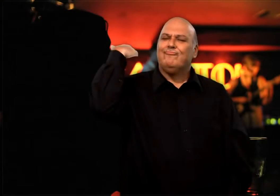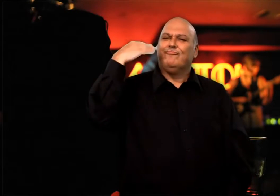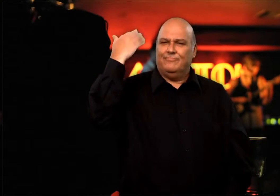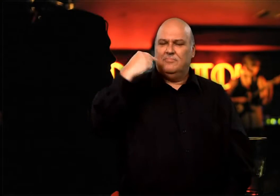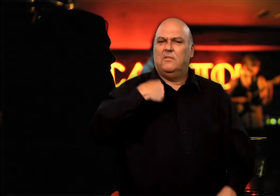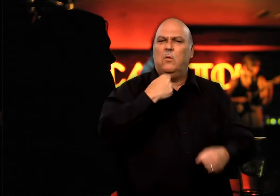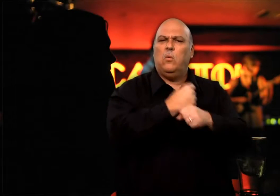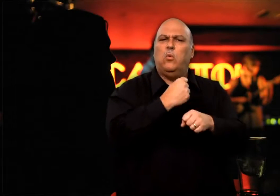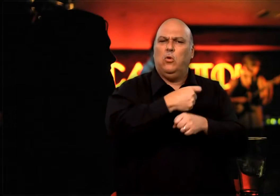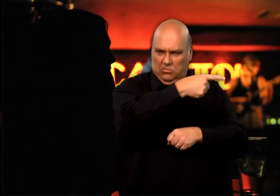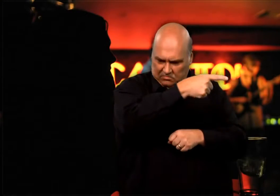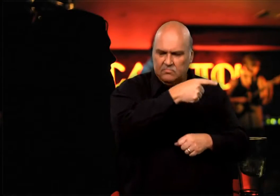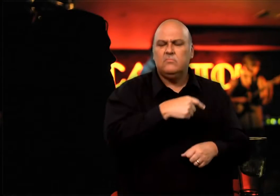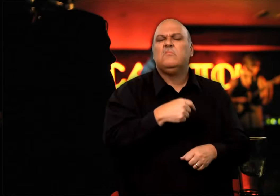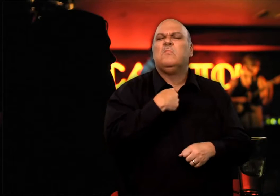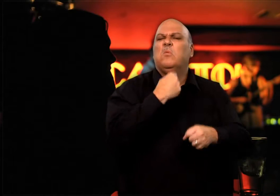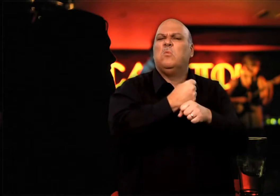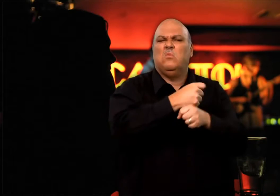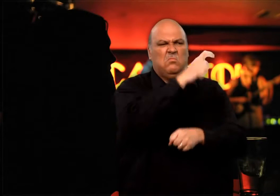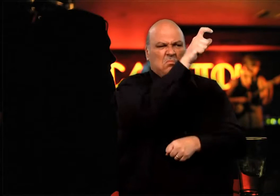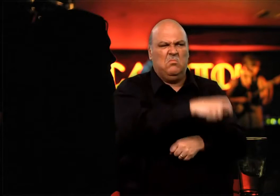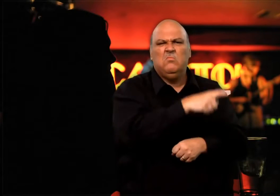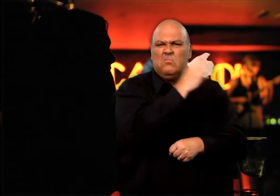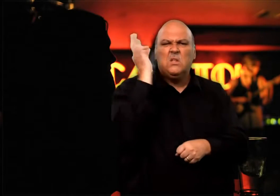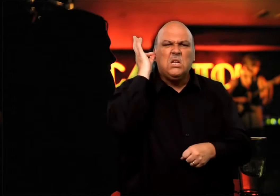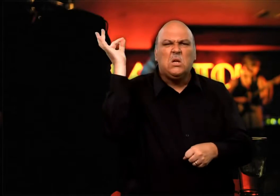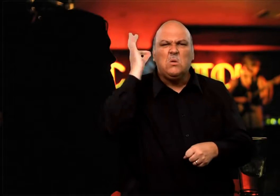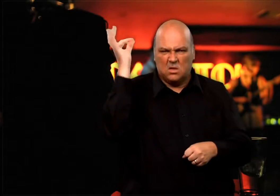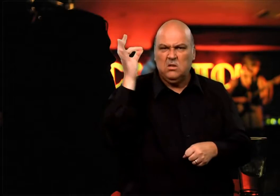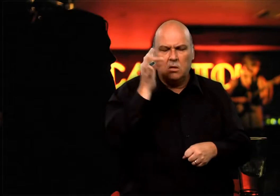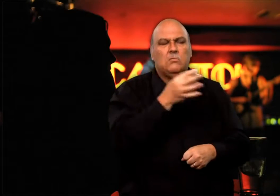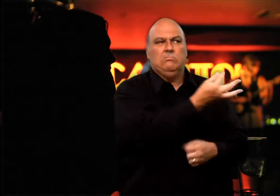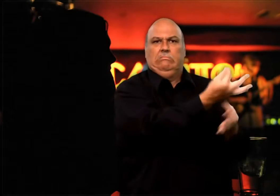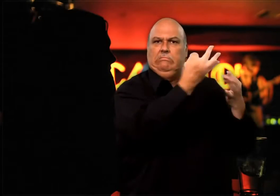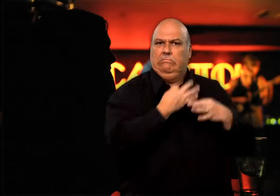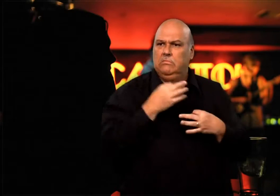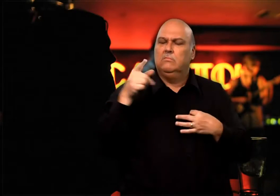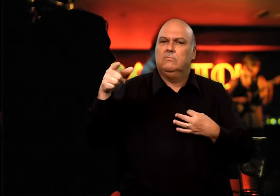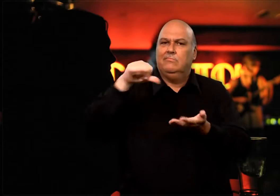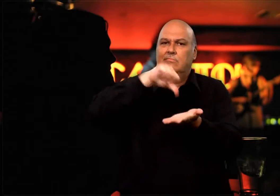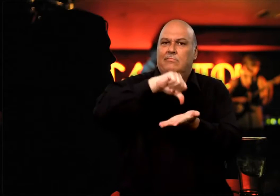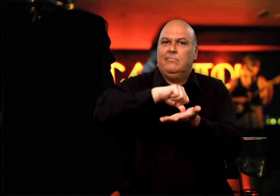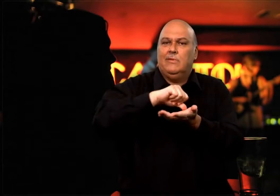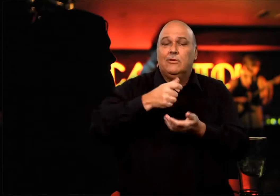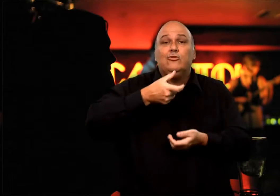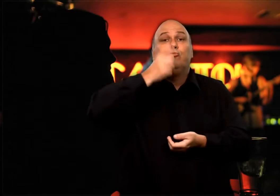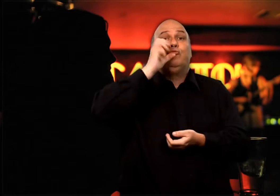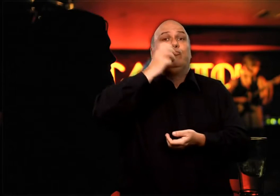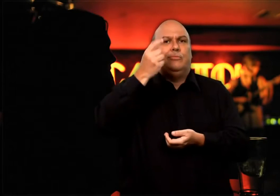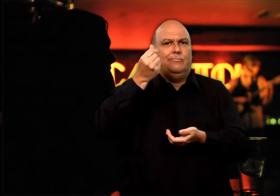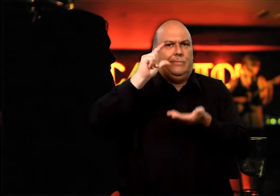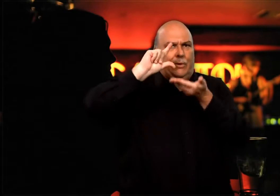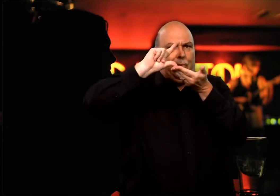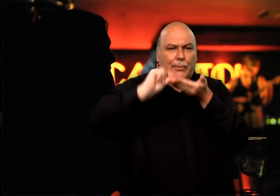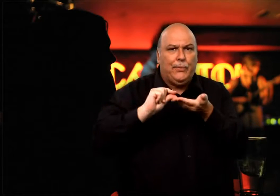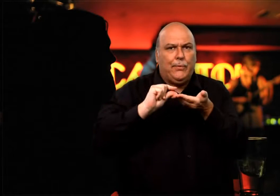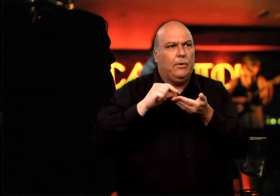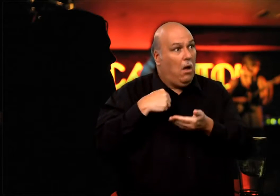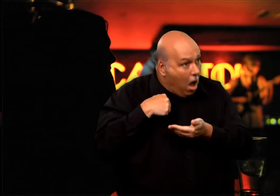That day, the company decided to go to a local pub for happy hour and I was eager to join. My work shift could not finish any sooner. Once